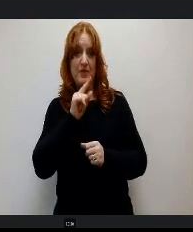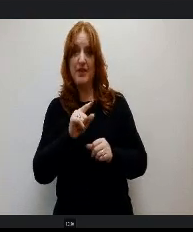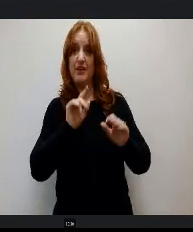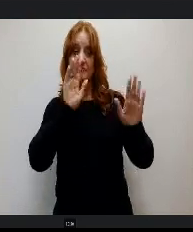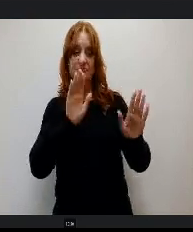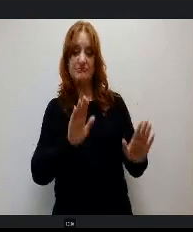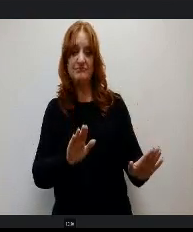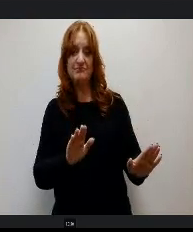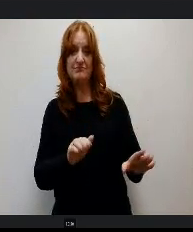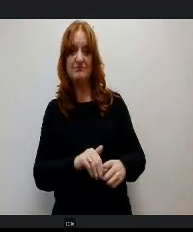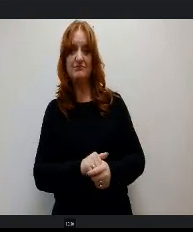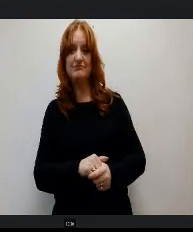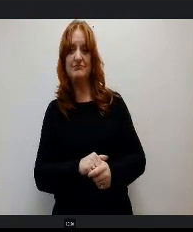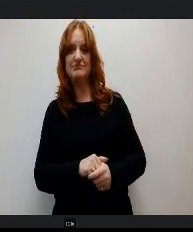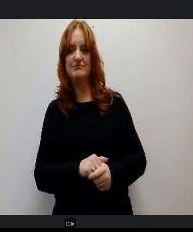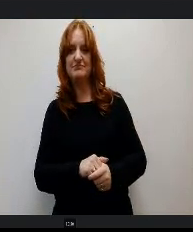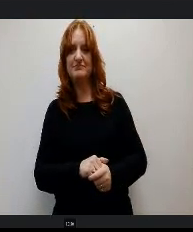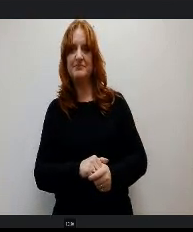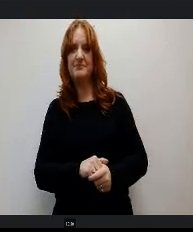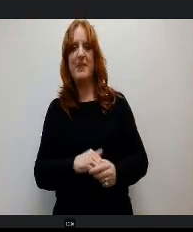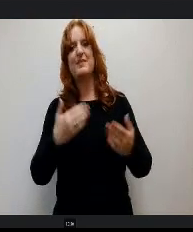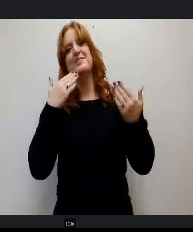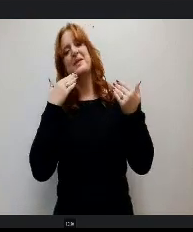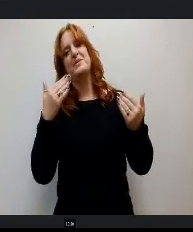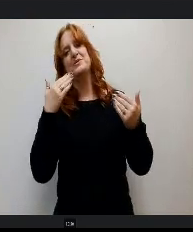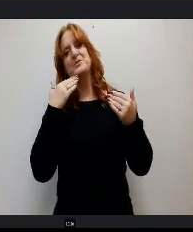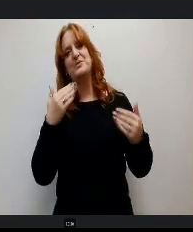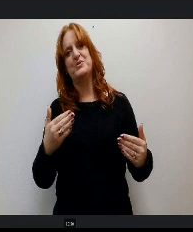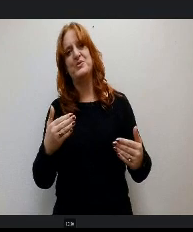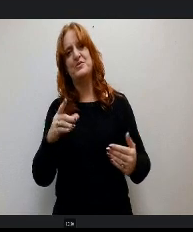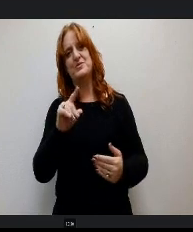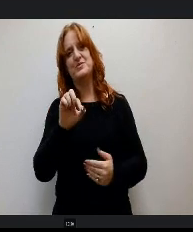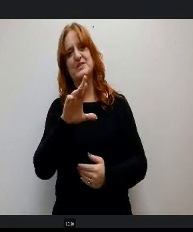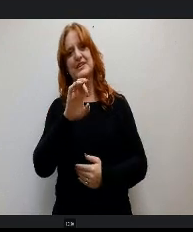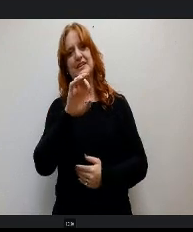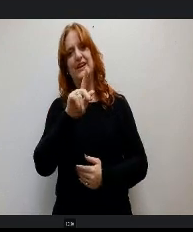And thank you to Derek and Amy for going there with me.